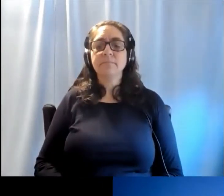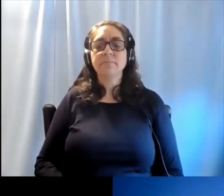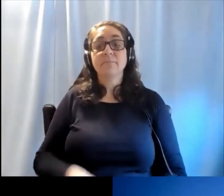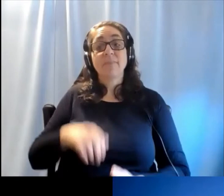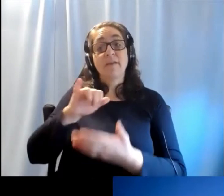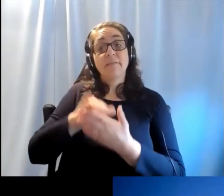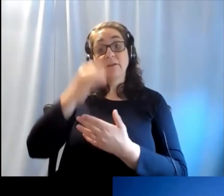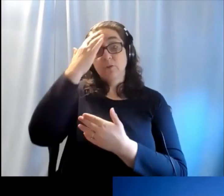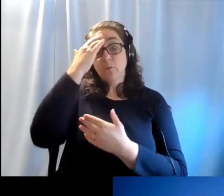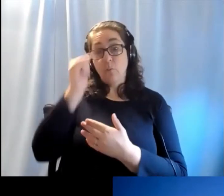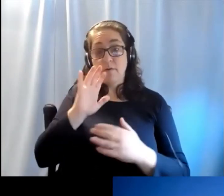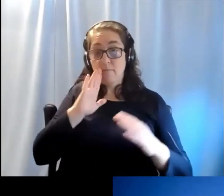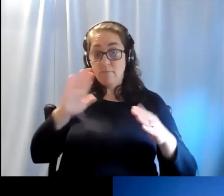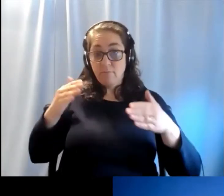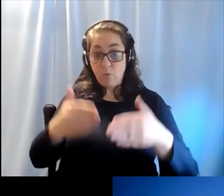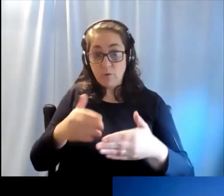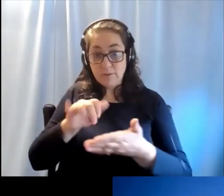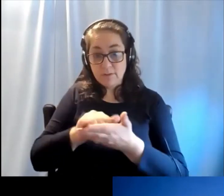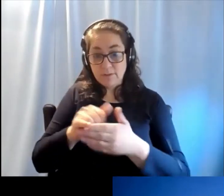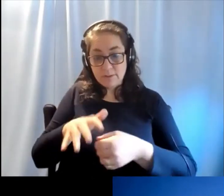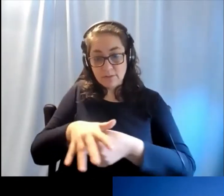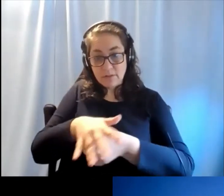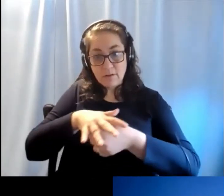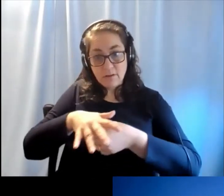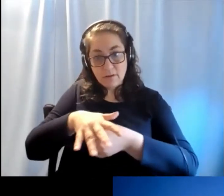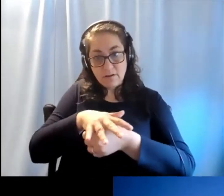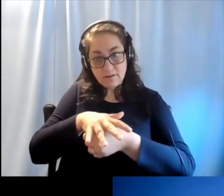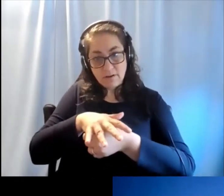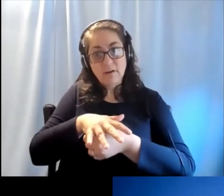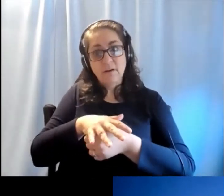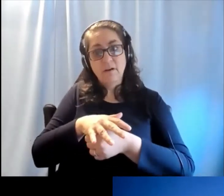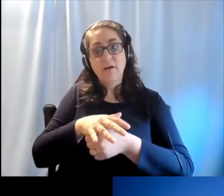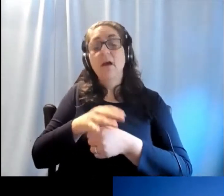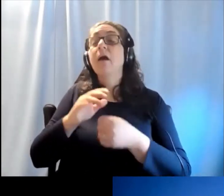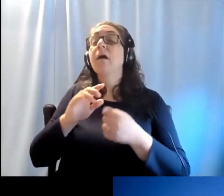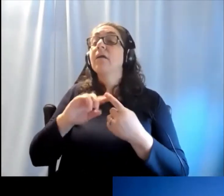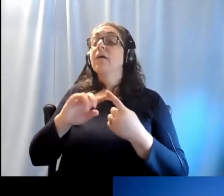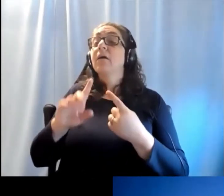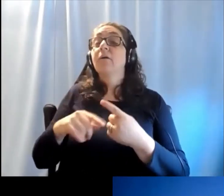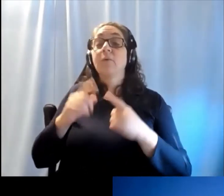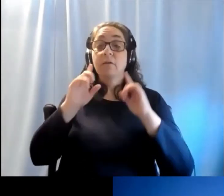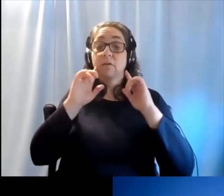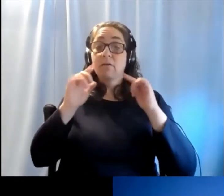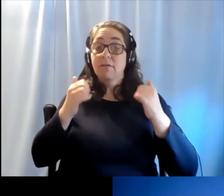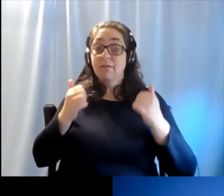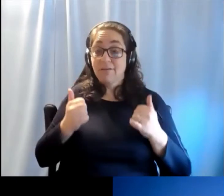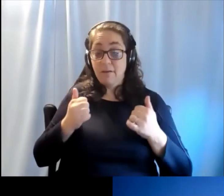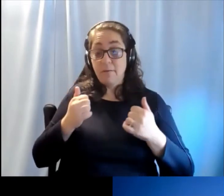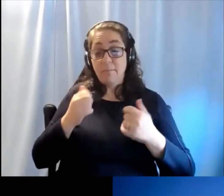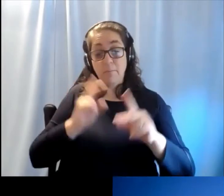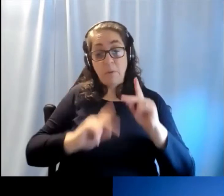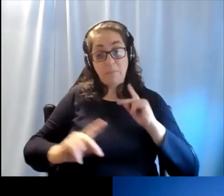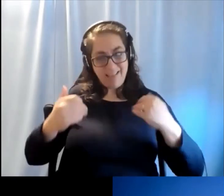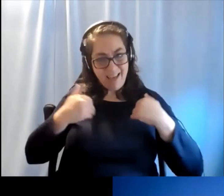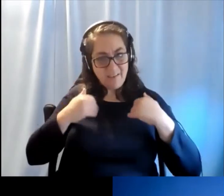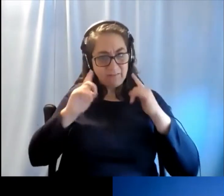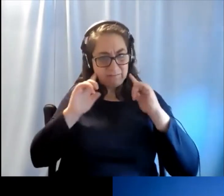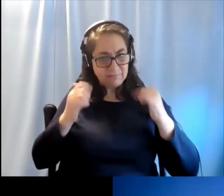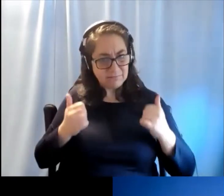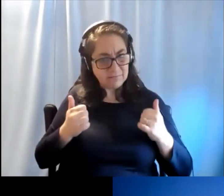So that's why the focus in this area and that when hearing loss does when people do have